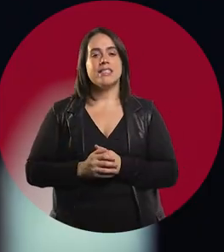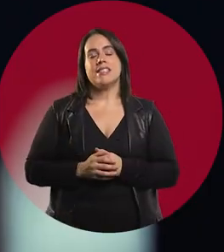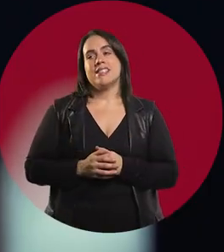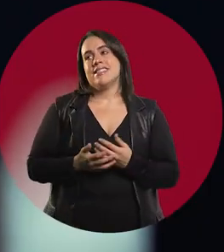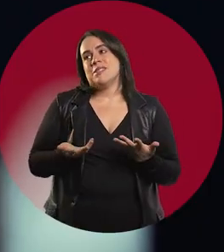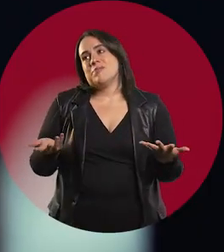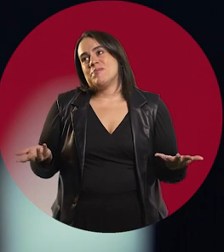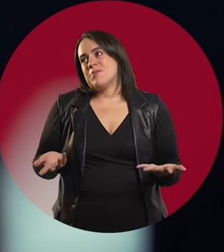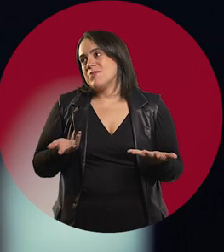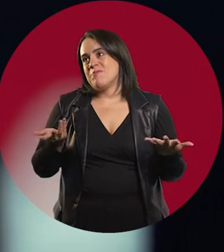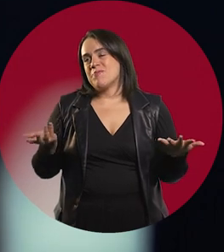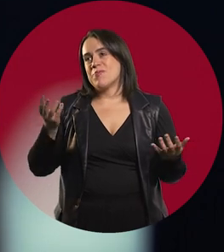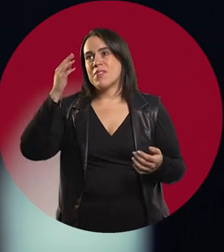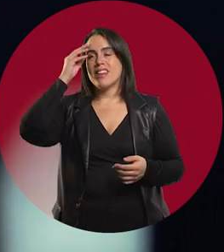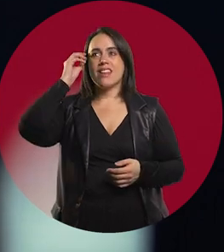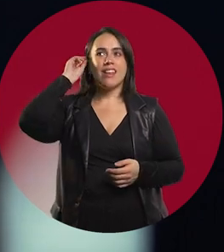Well, it was